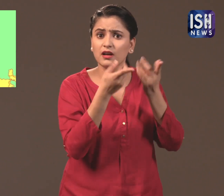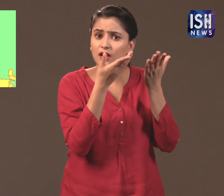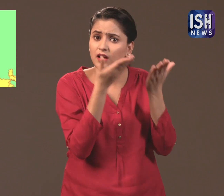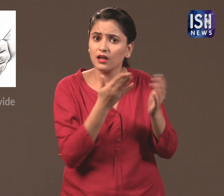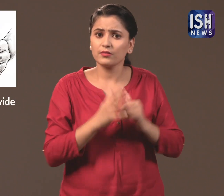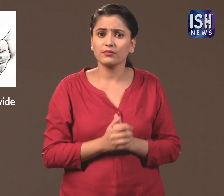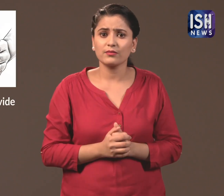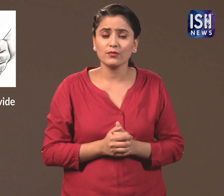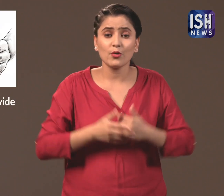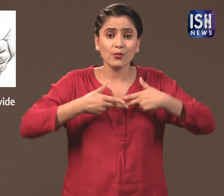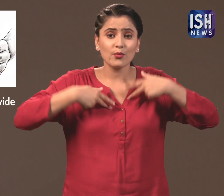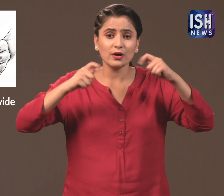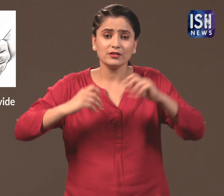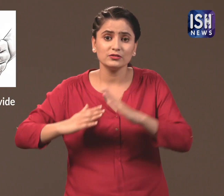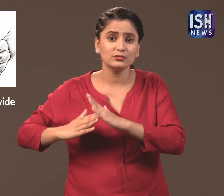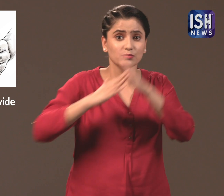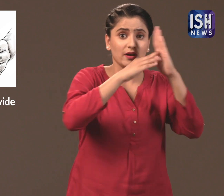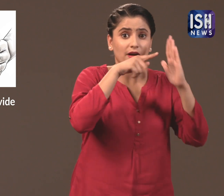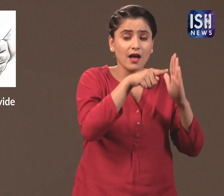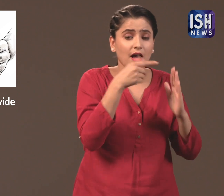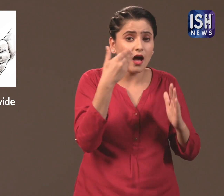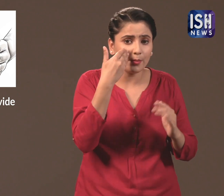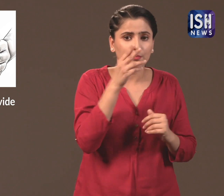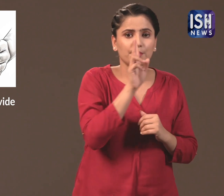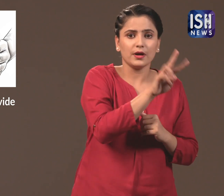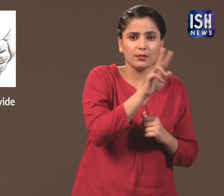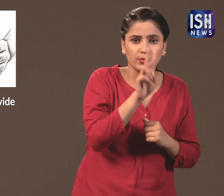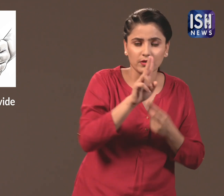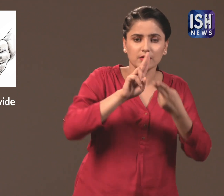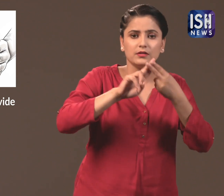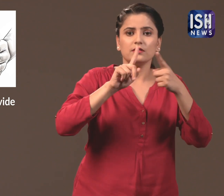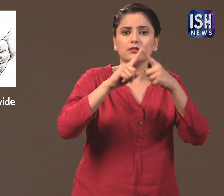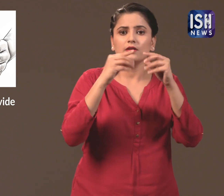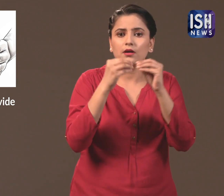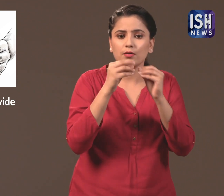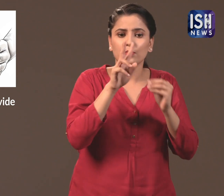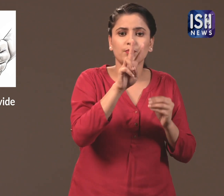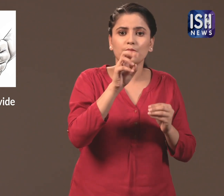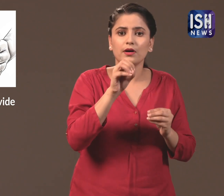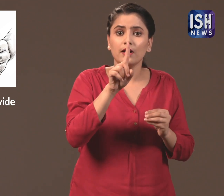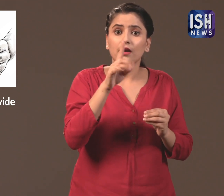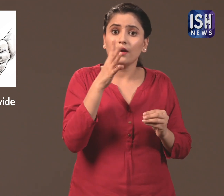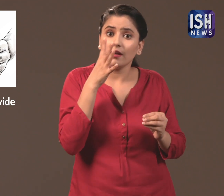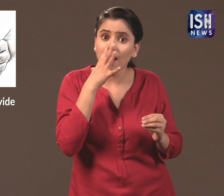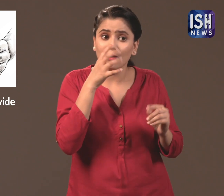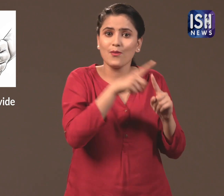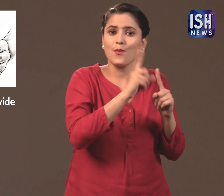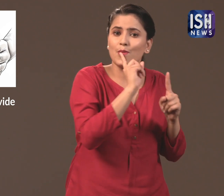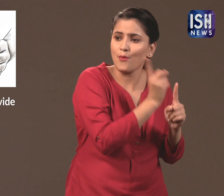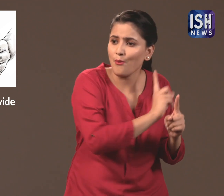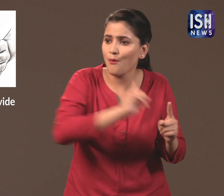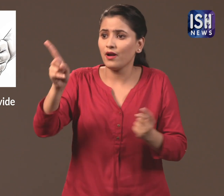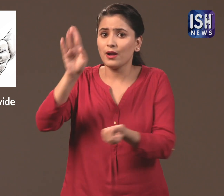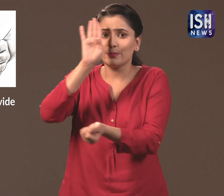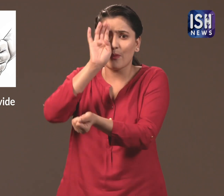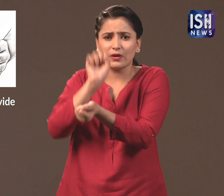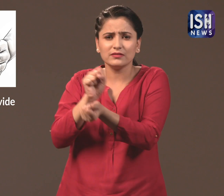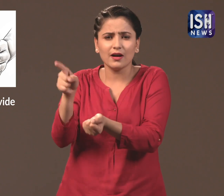This is why the Supreme Court (SC) on 22nd February 2019 ordered the police